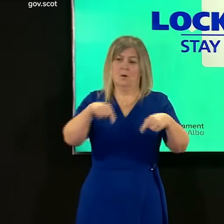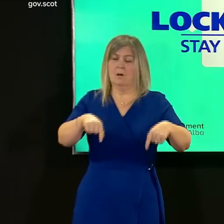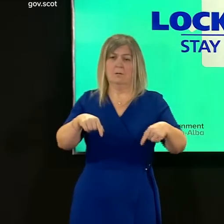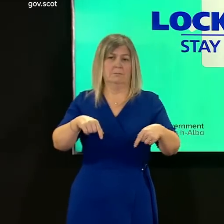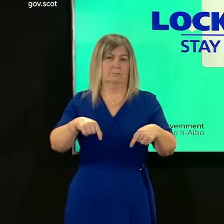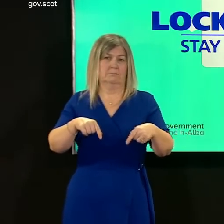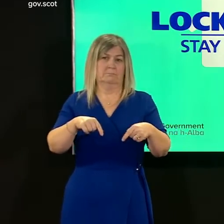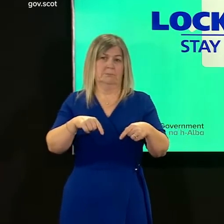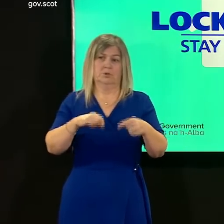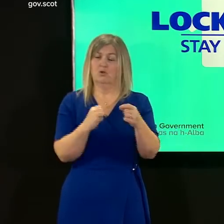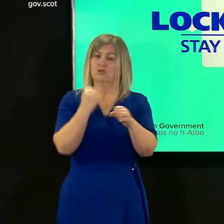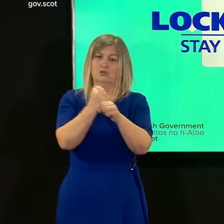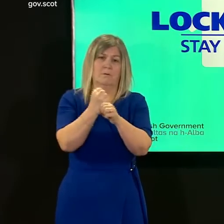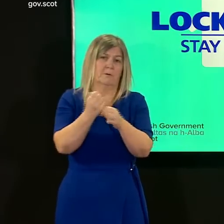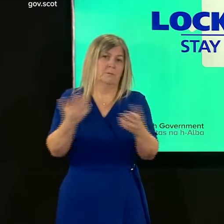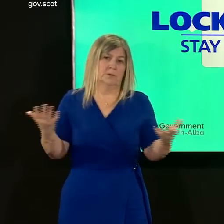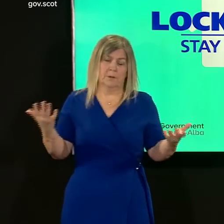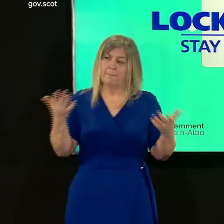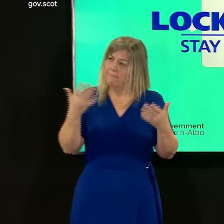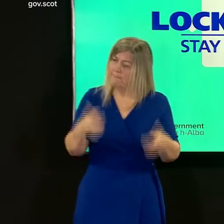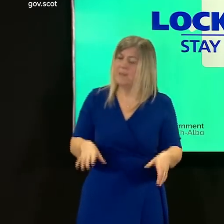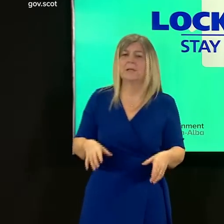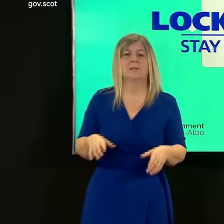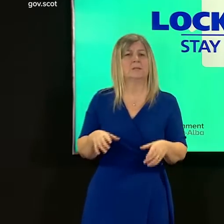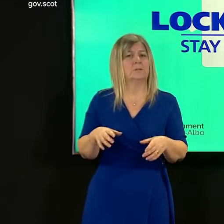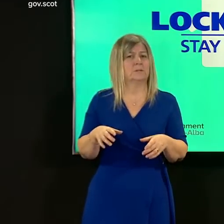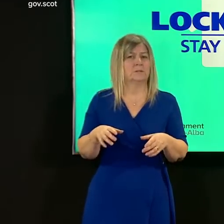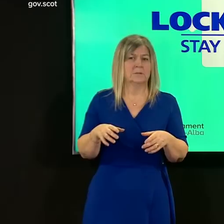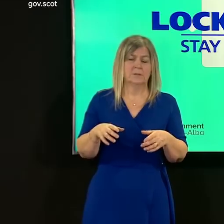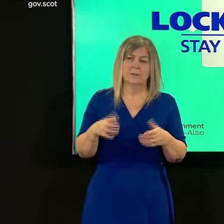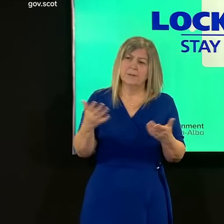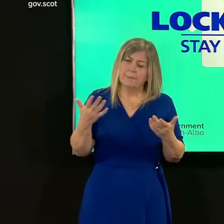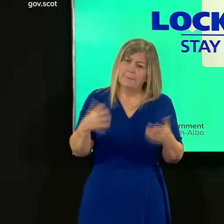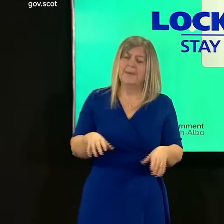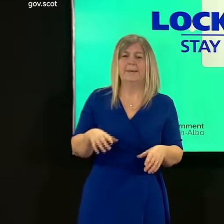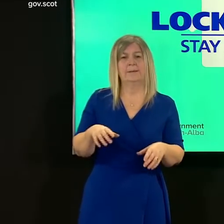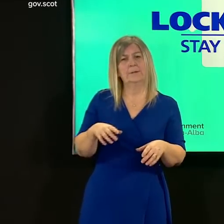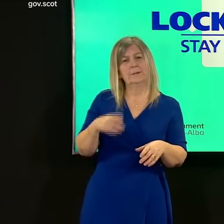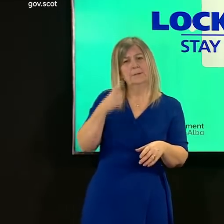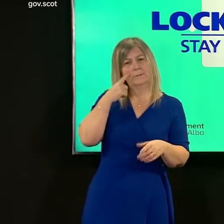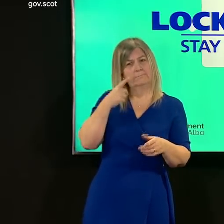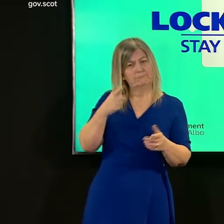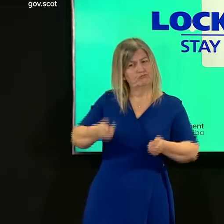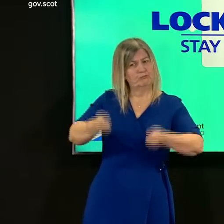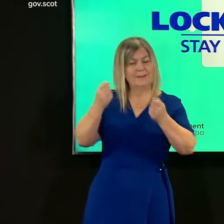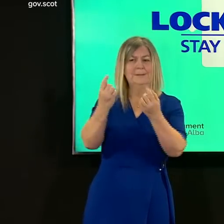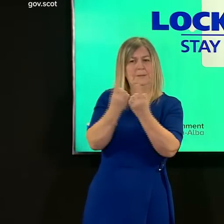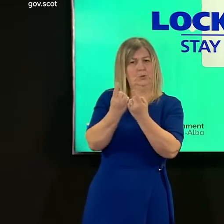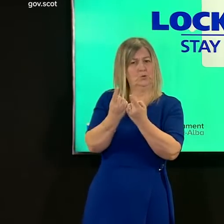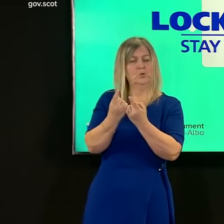the scottish government has consistently argued that the red list as the sole means of